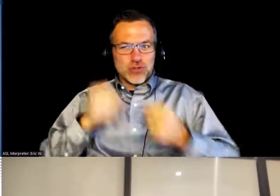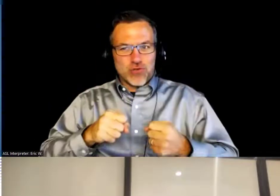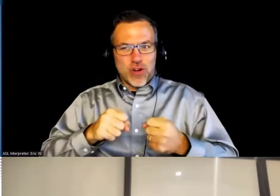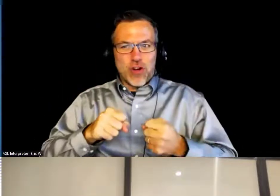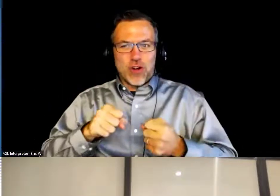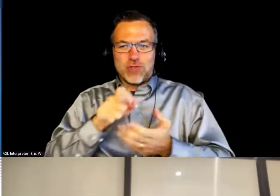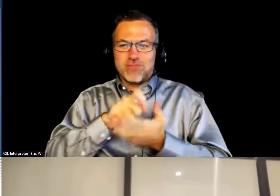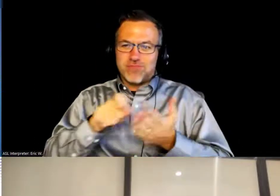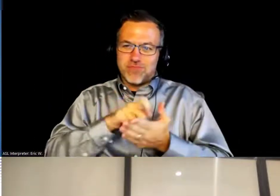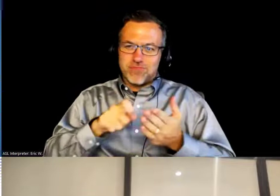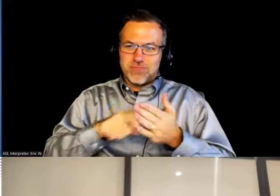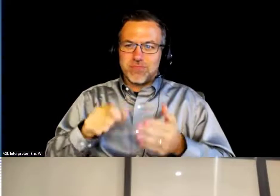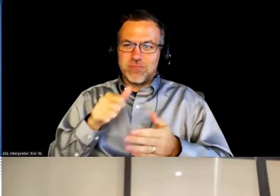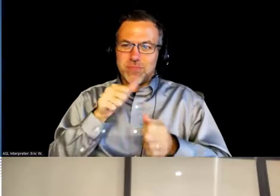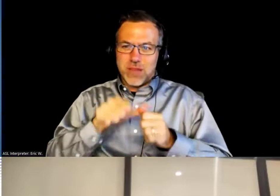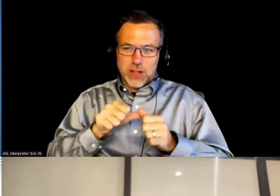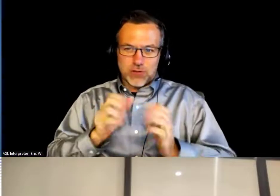So I reached out to my letter writers early,